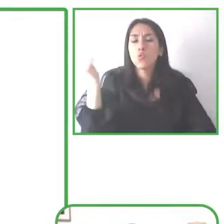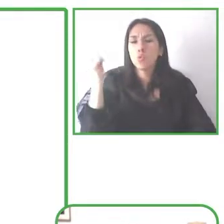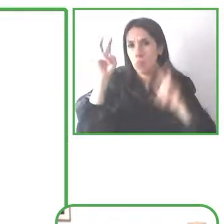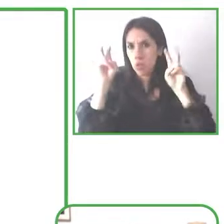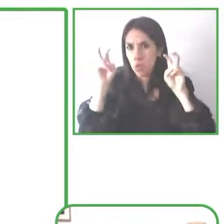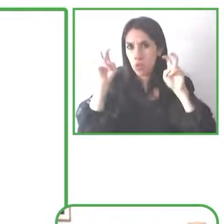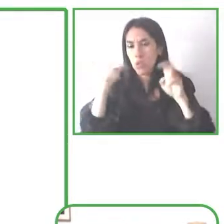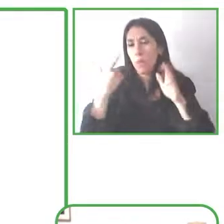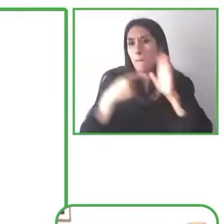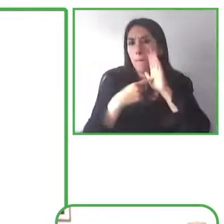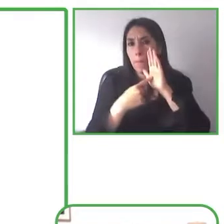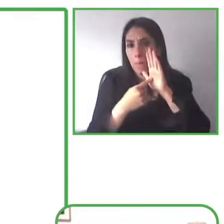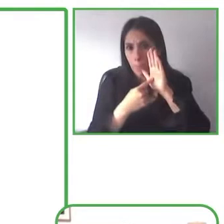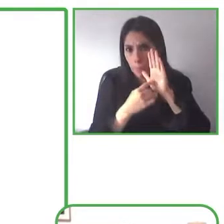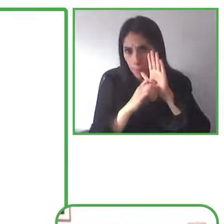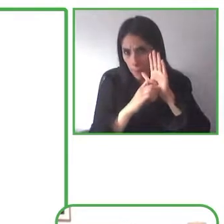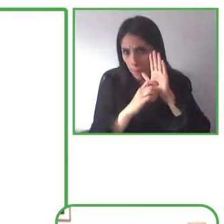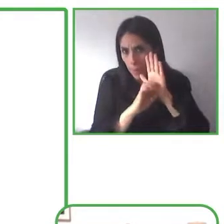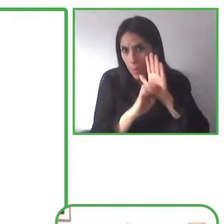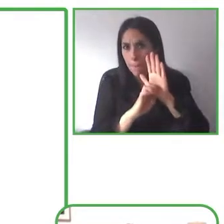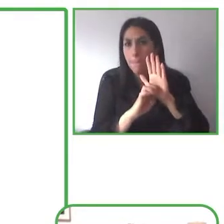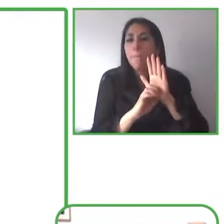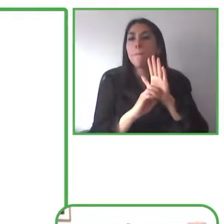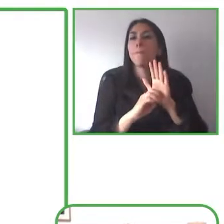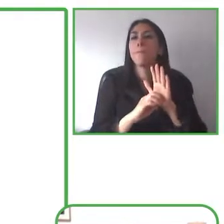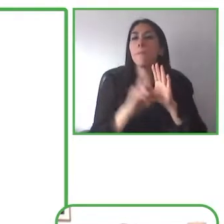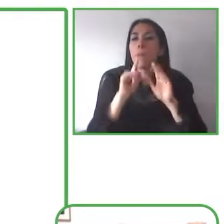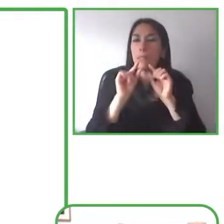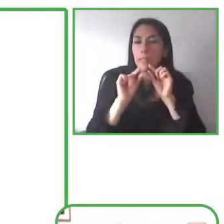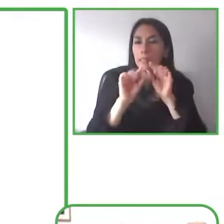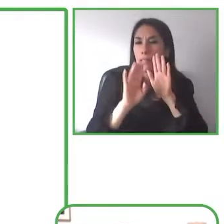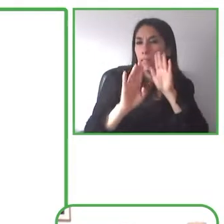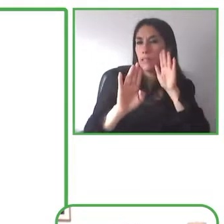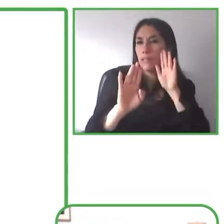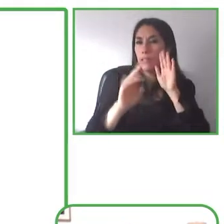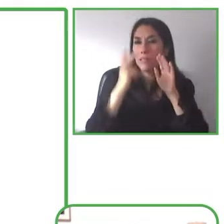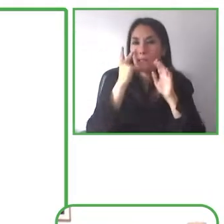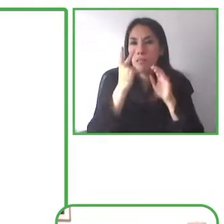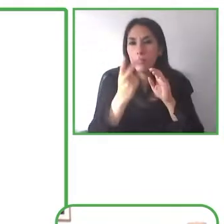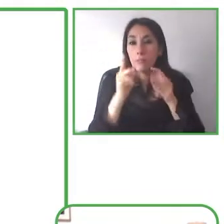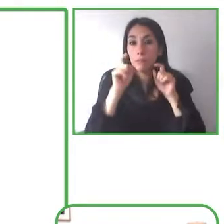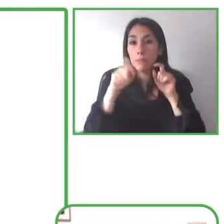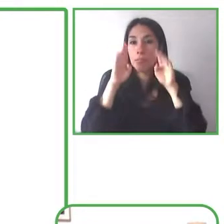on the page and like focusing in on the core content on the page you can actually shade